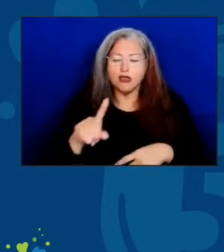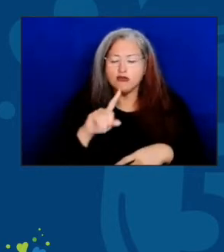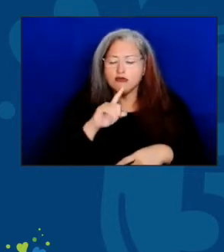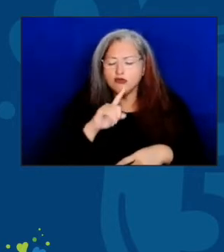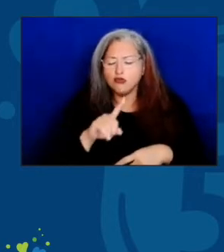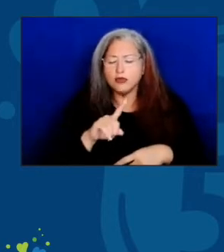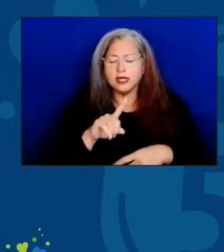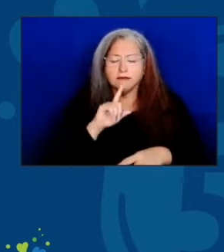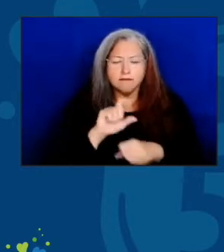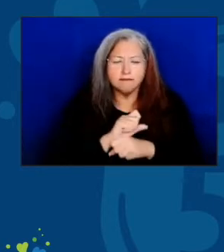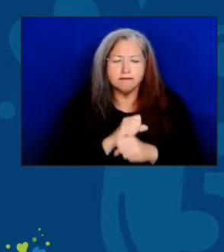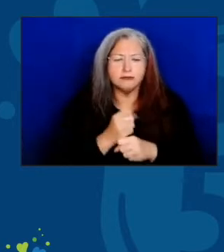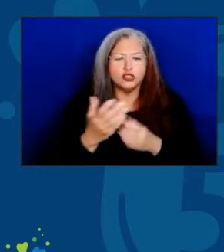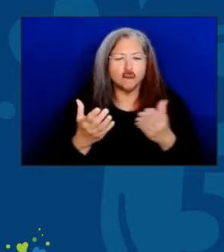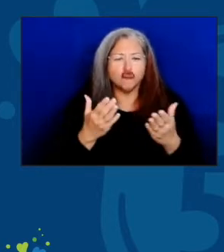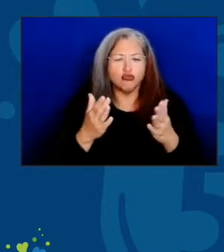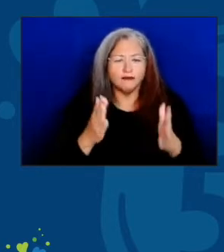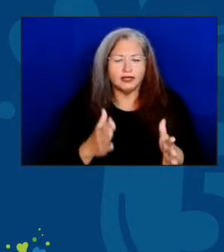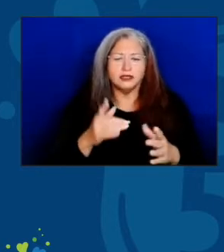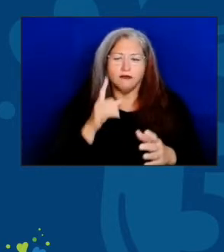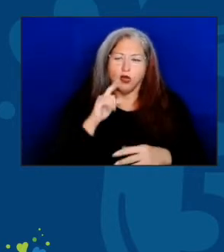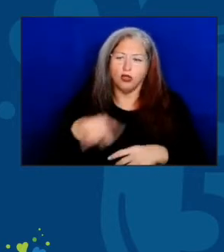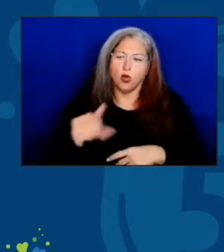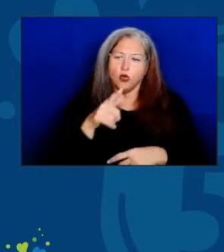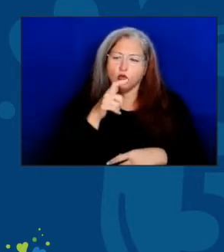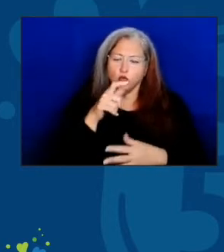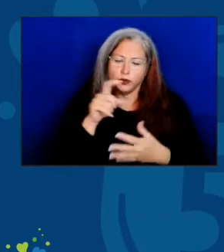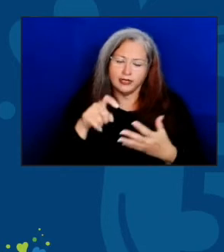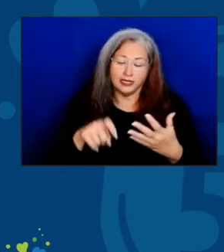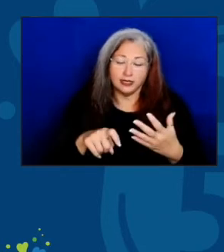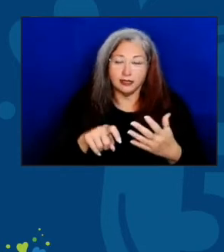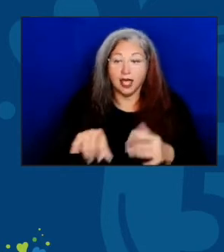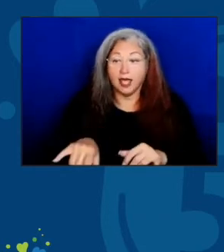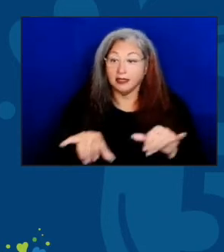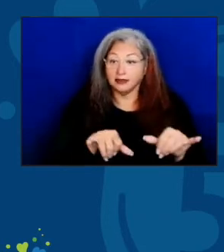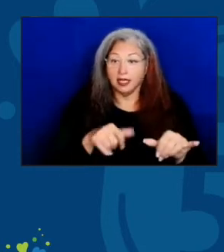to those people who were in need. And similarly, I was heartened to witness